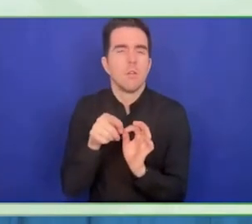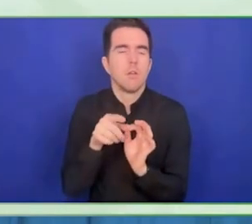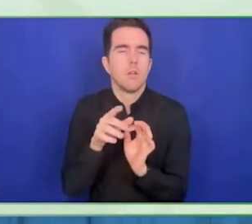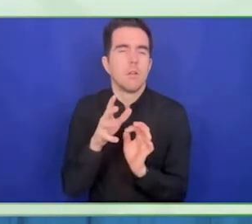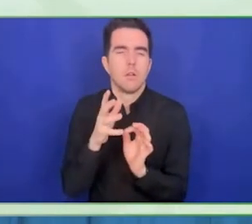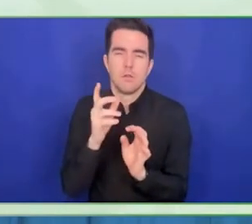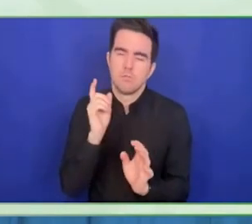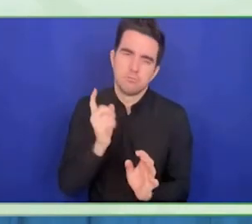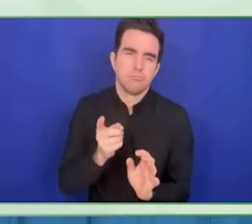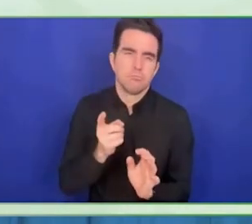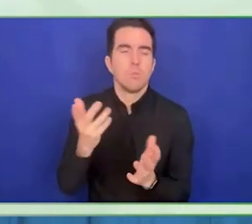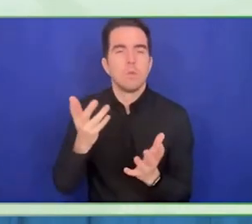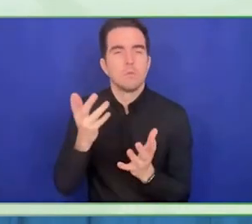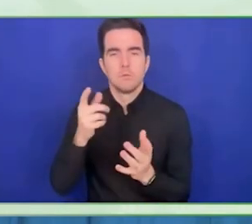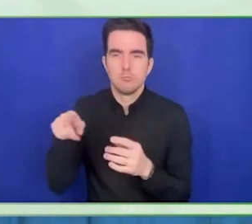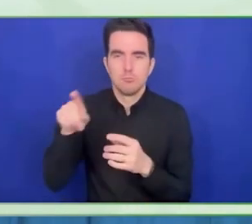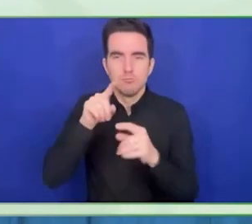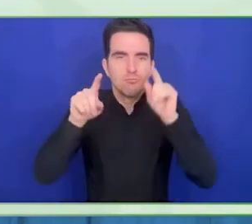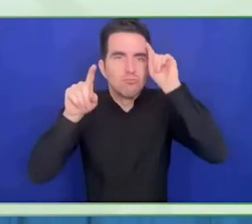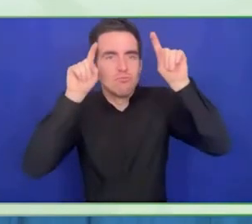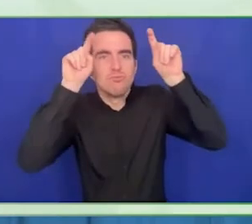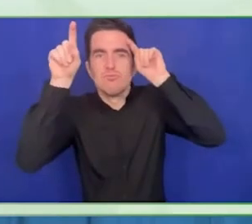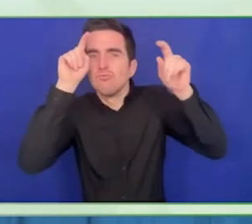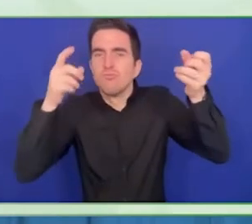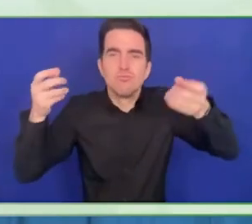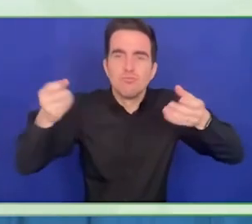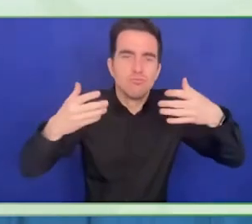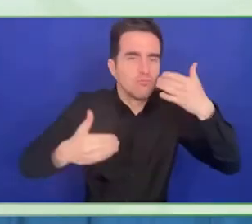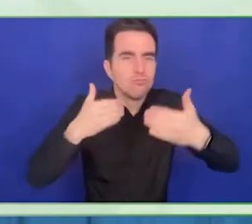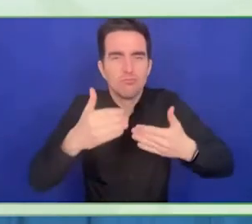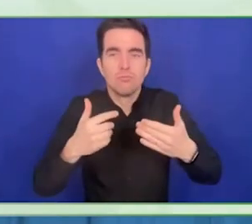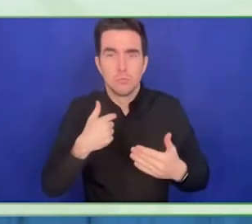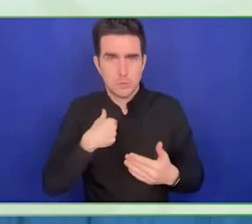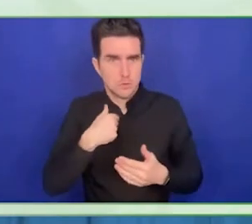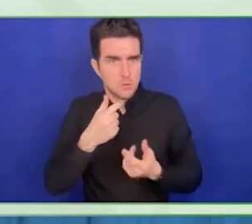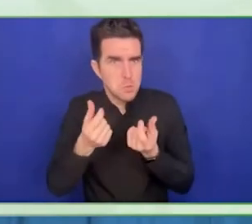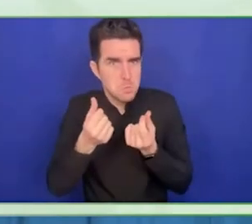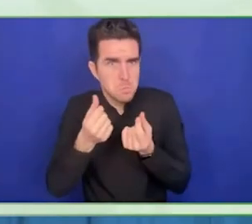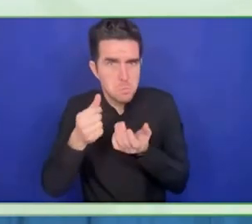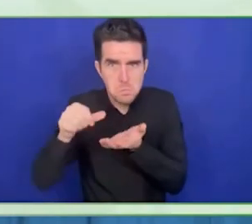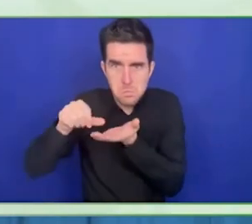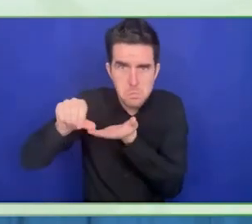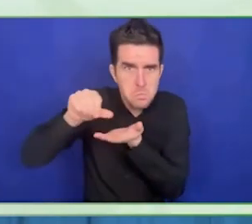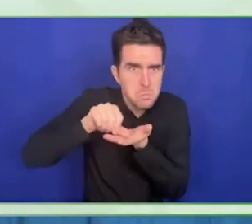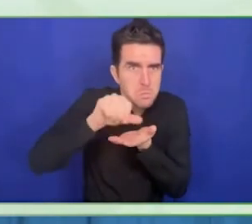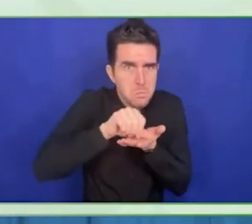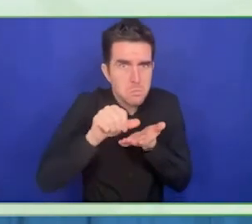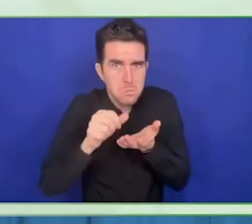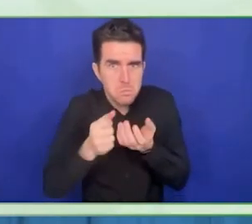We work with studies around people with disabilities in the workplace